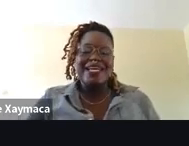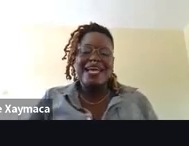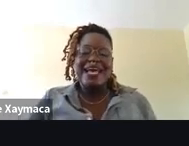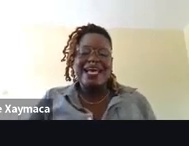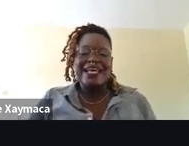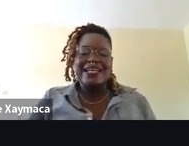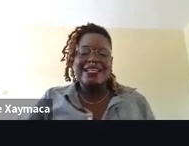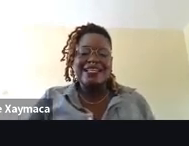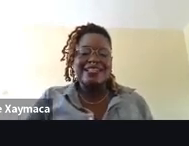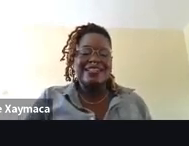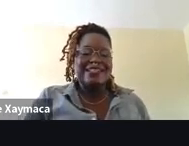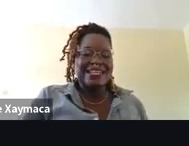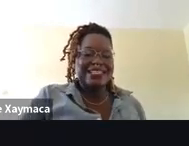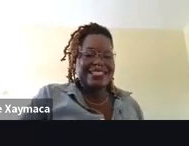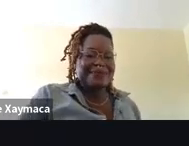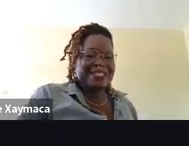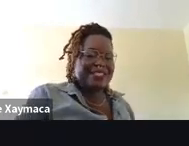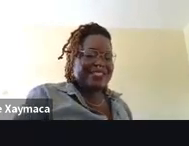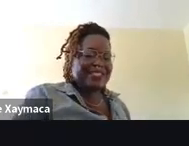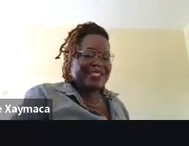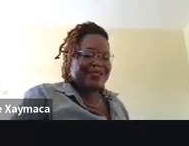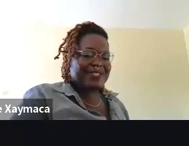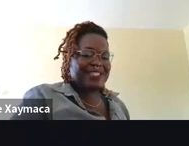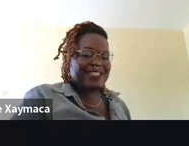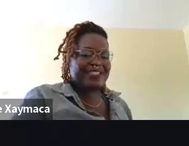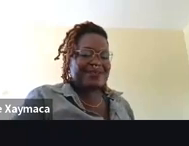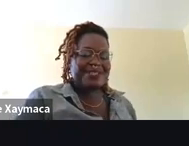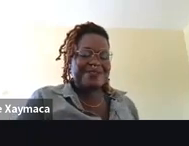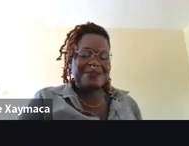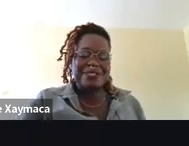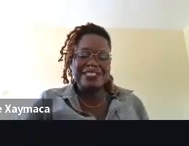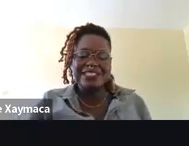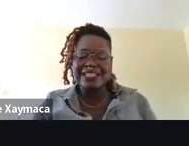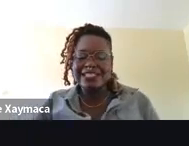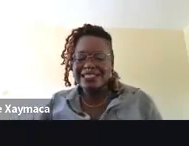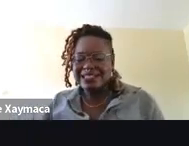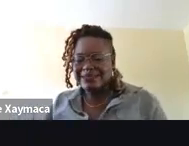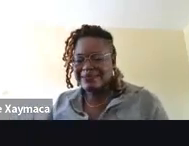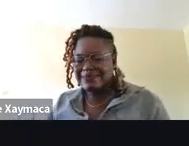OK. And the next image, can you read the description for me, please, Alex?